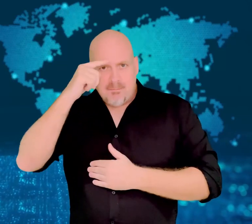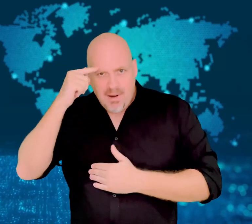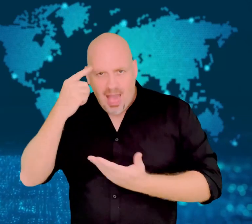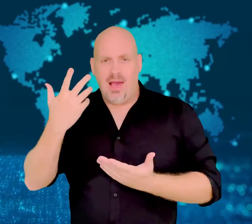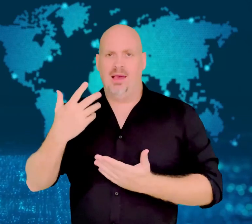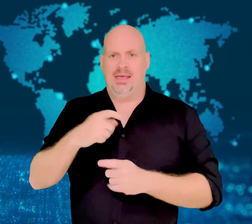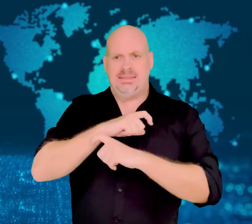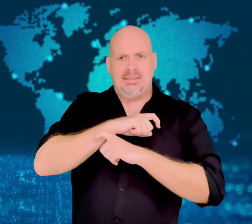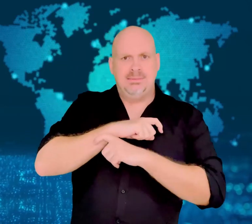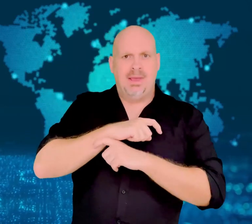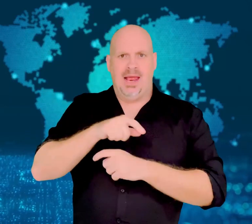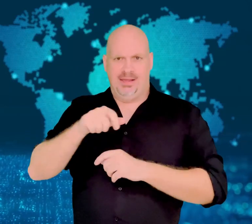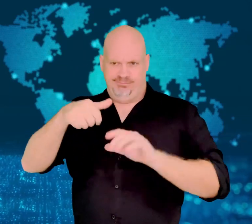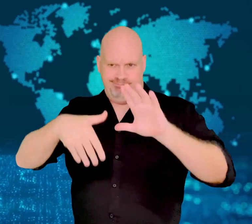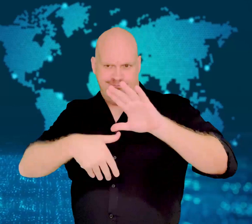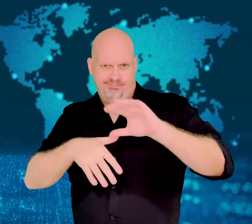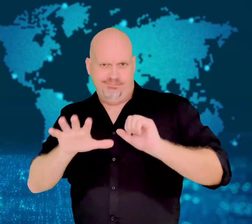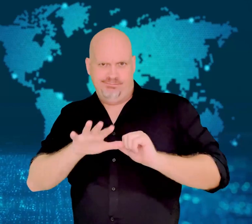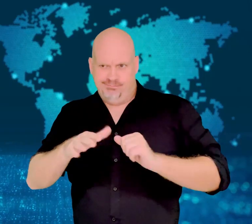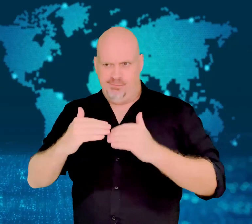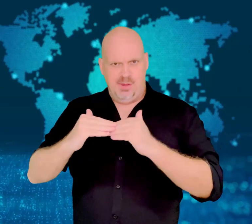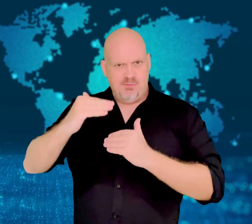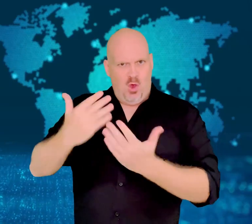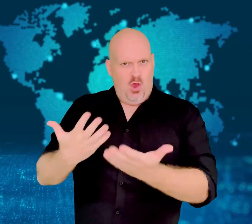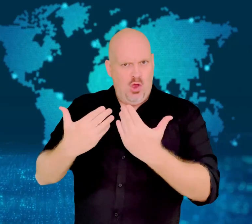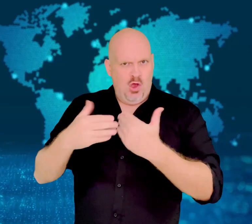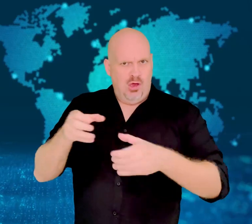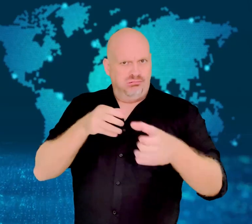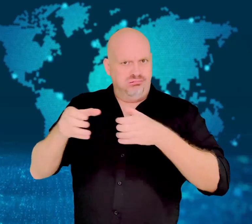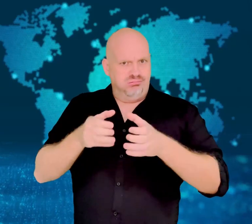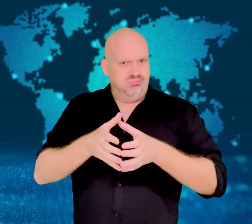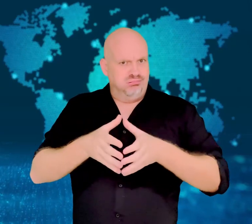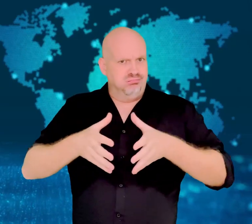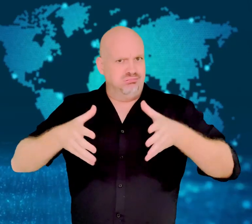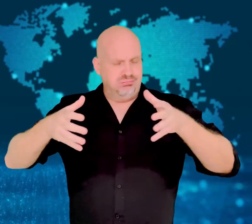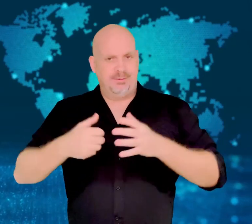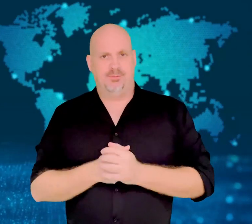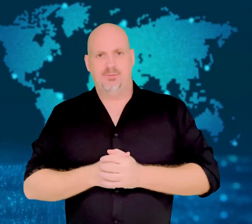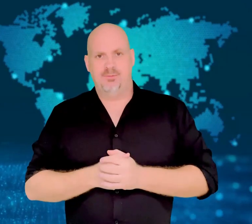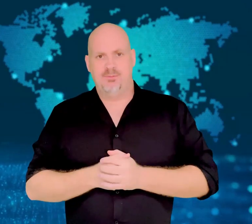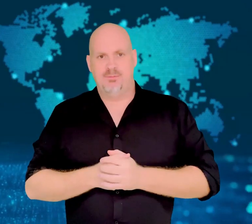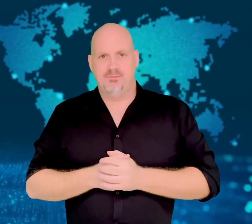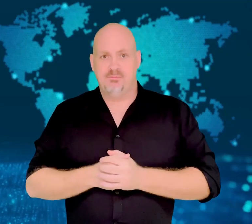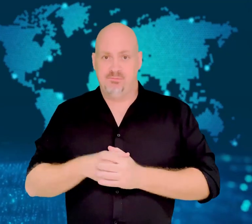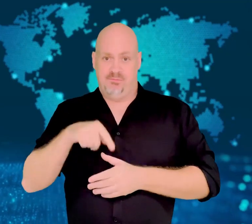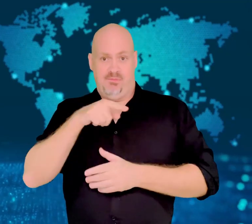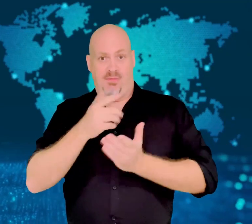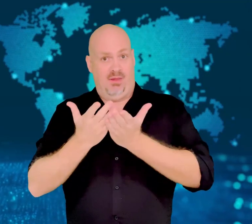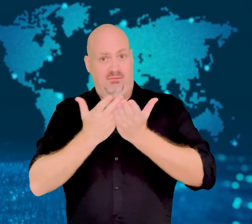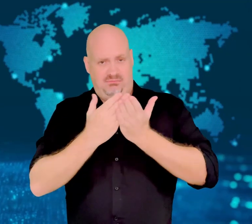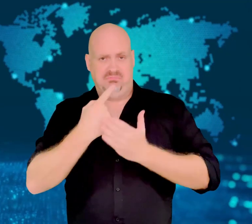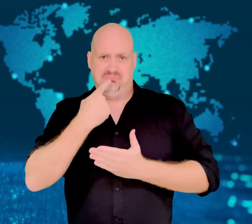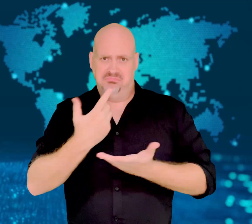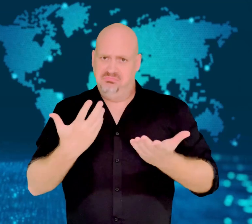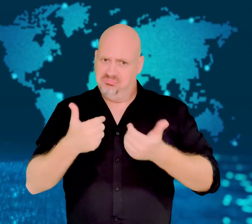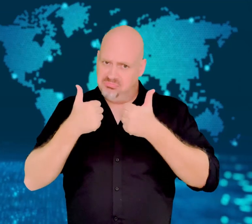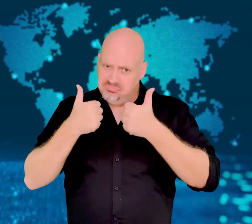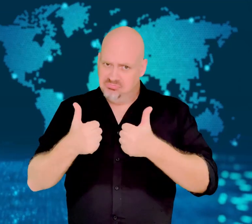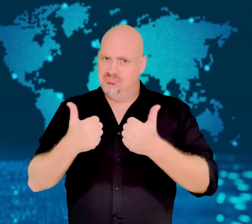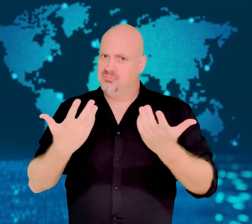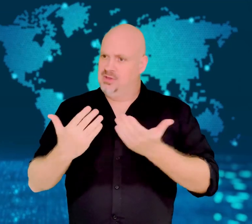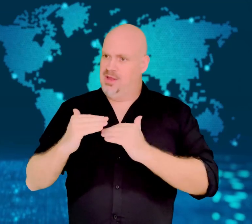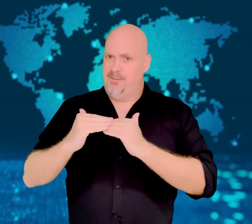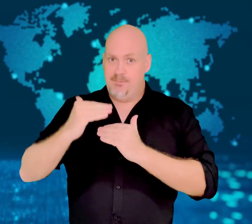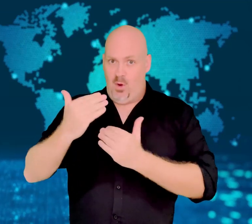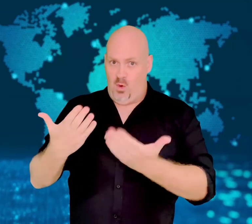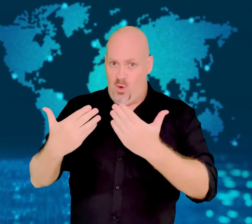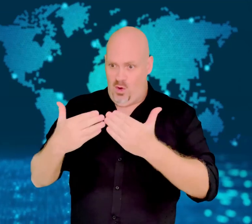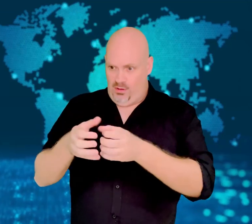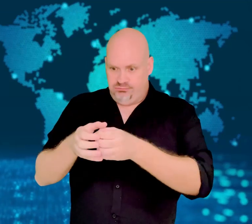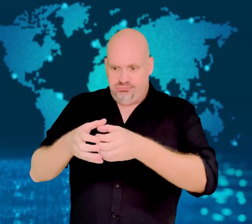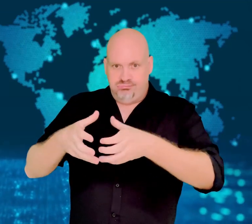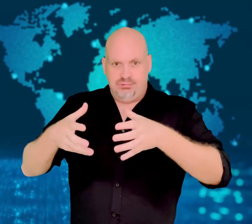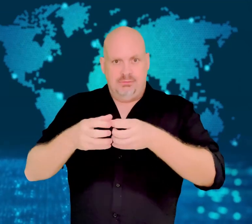The colleges claim that because of the policies, minority groups are